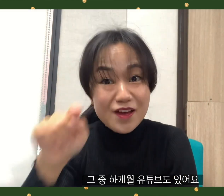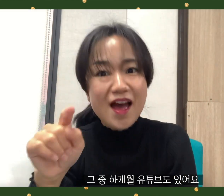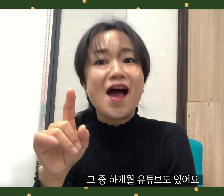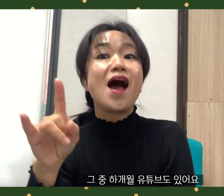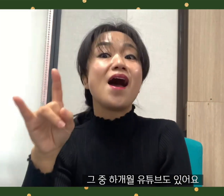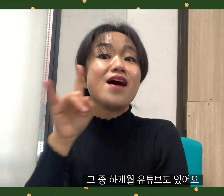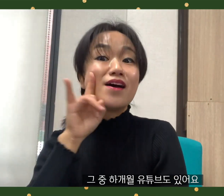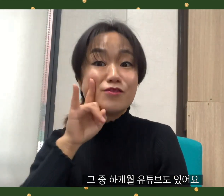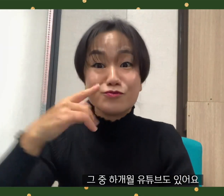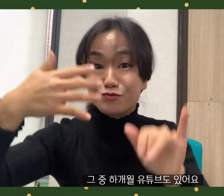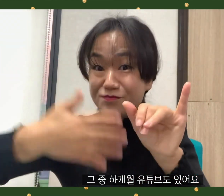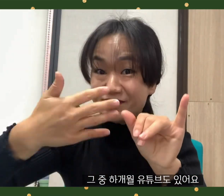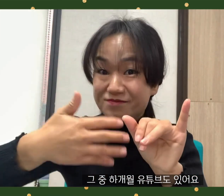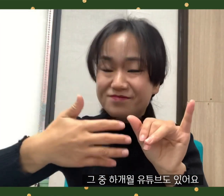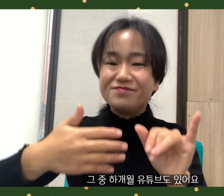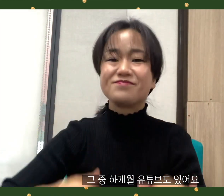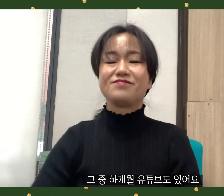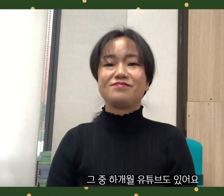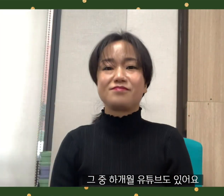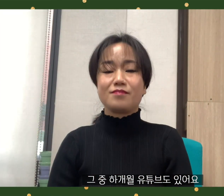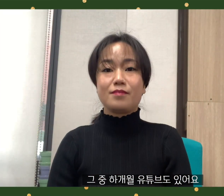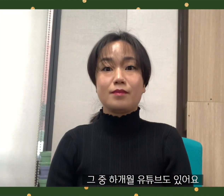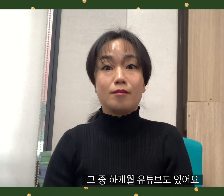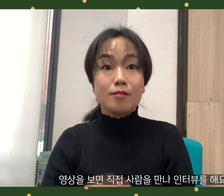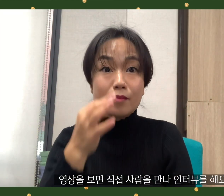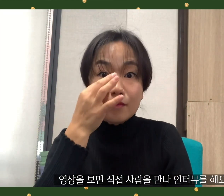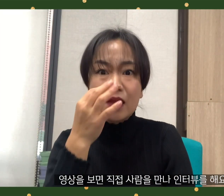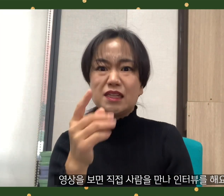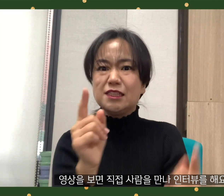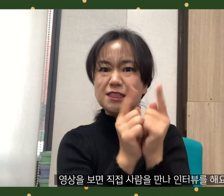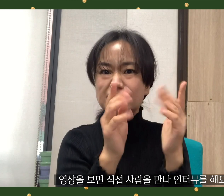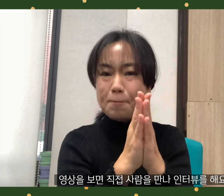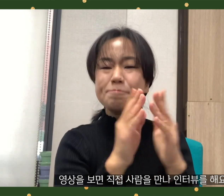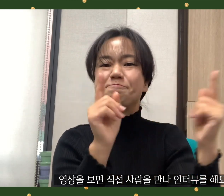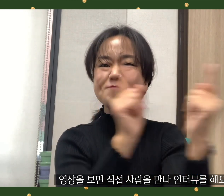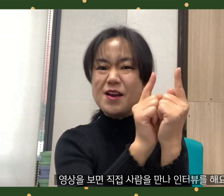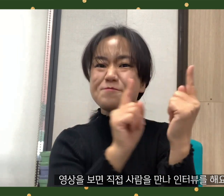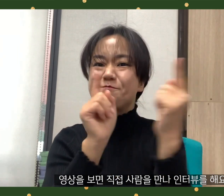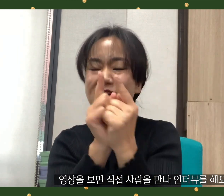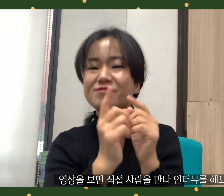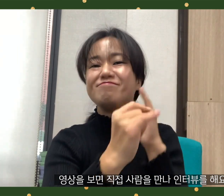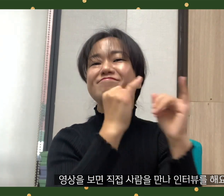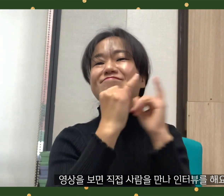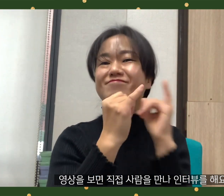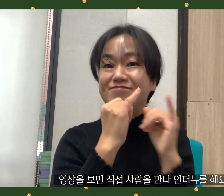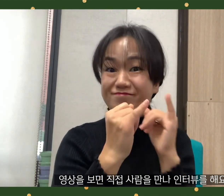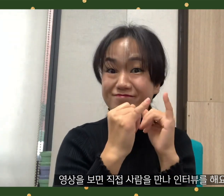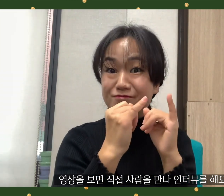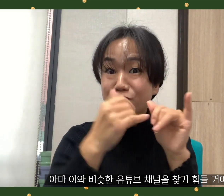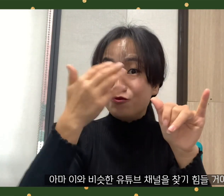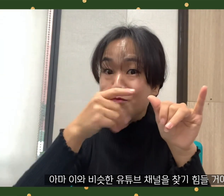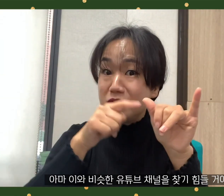among which there is Hamonthly YouTube. In the video, she meets people in person for an interview.